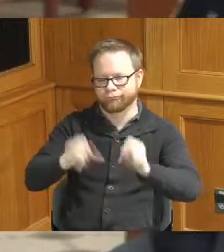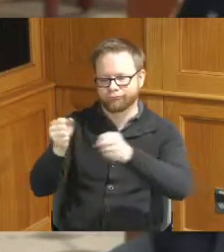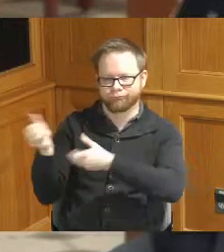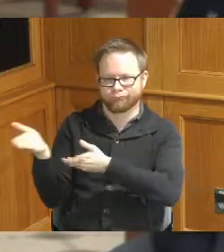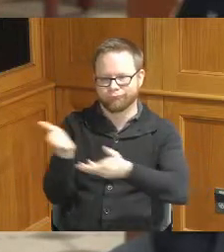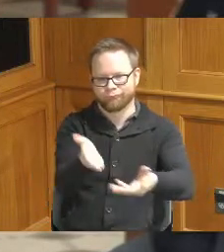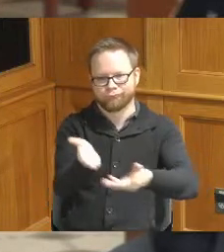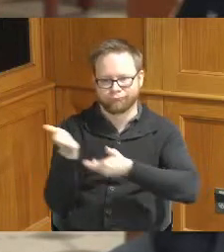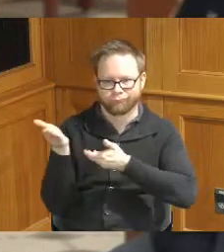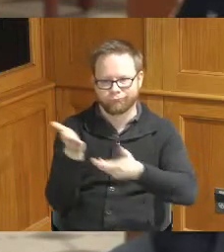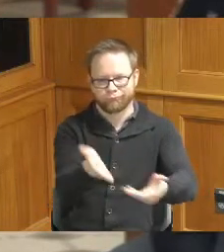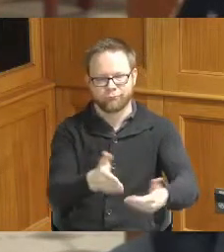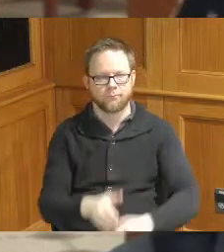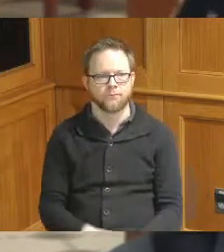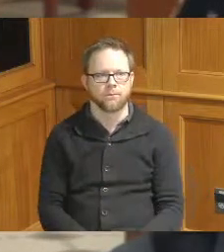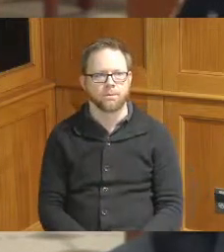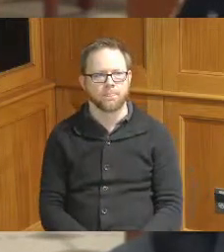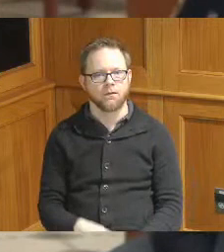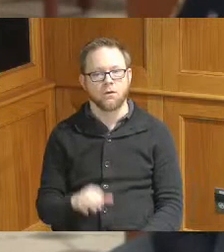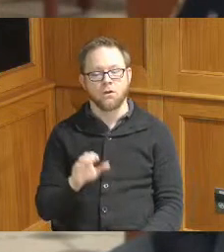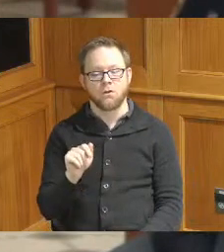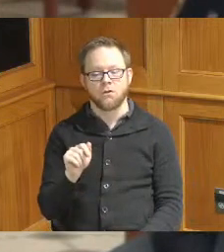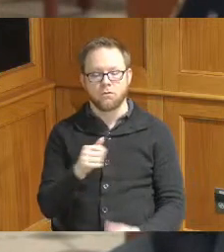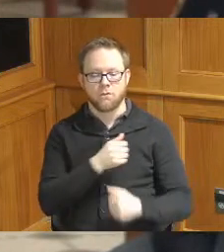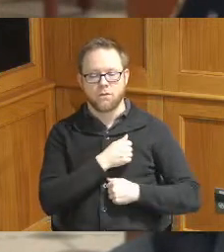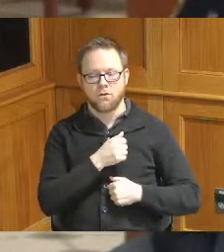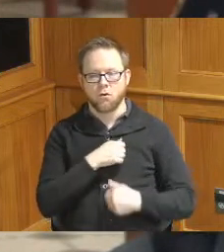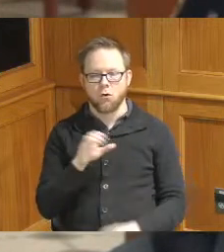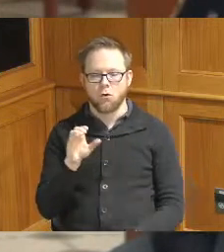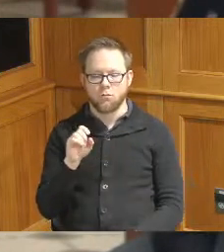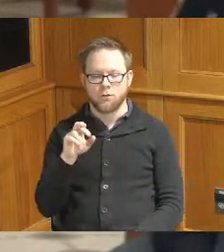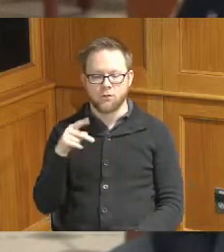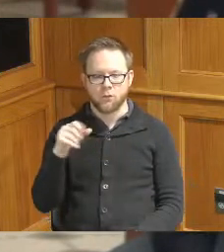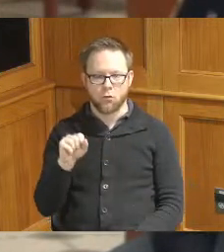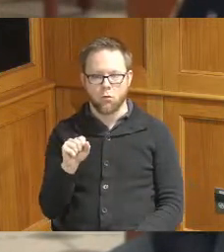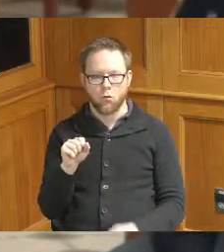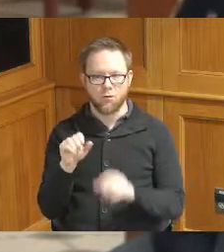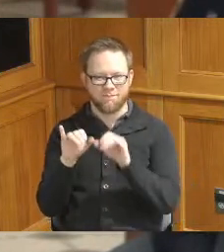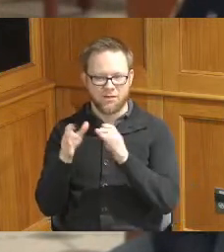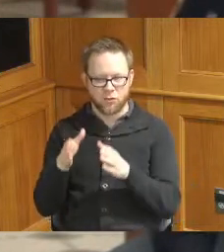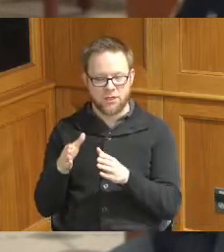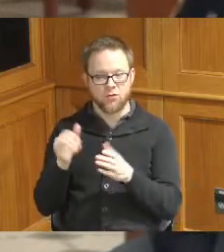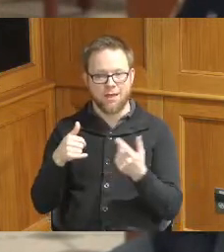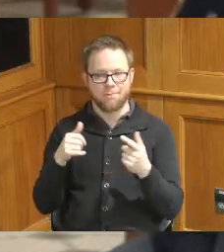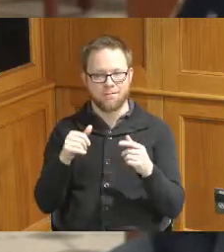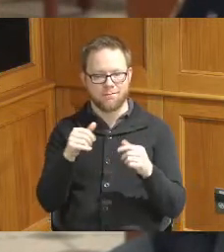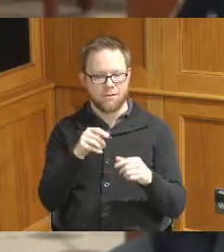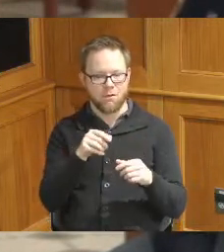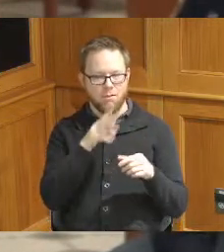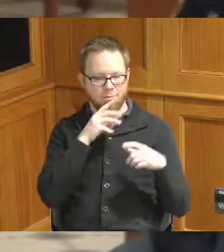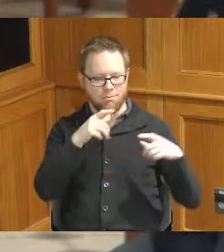and then we also worked with the Army Corps so there is a lake in Winton Woods where the